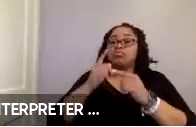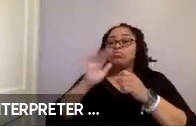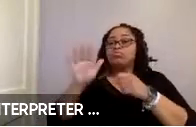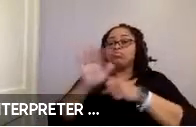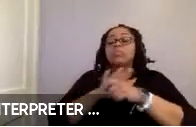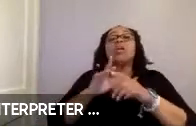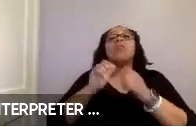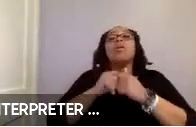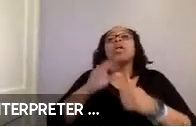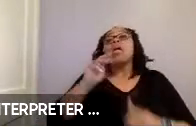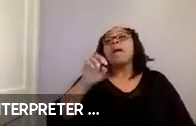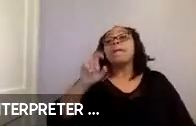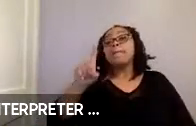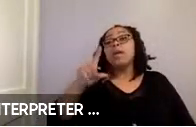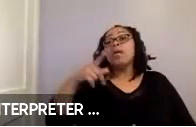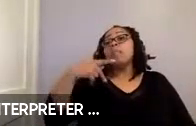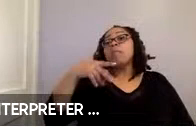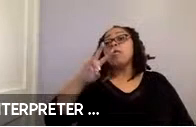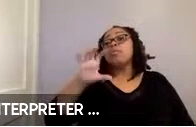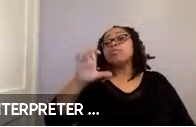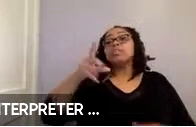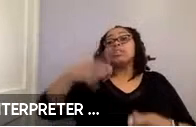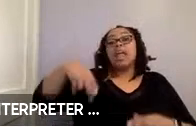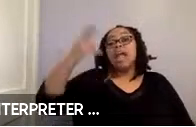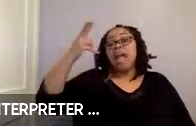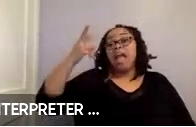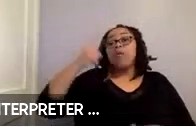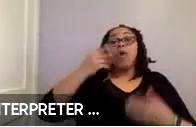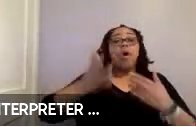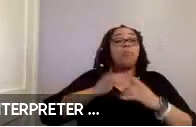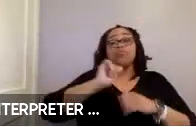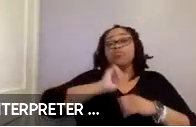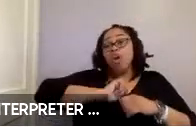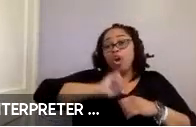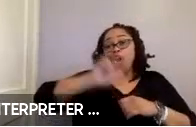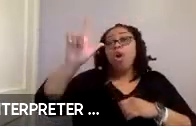manual and power wheelchair users scoring high across almost all of the usability dimensions.